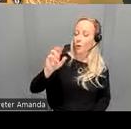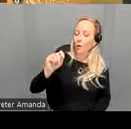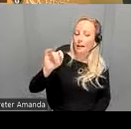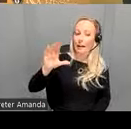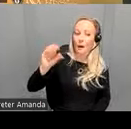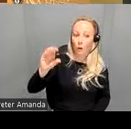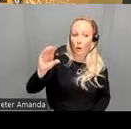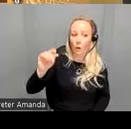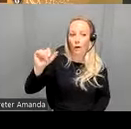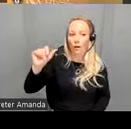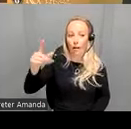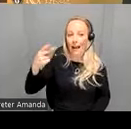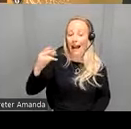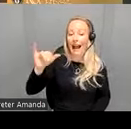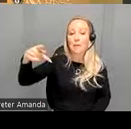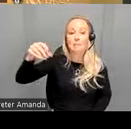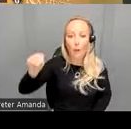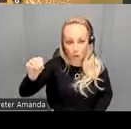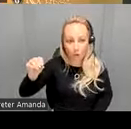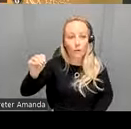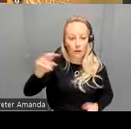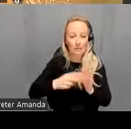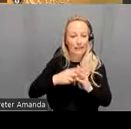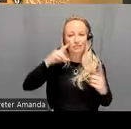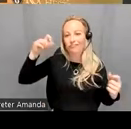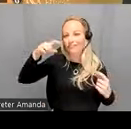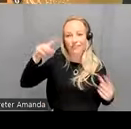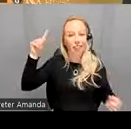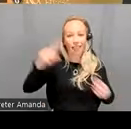that the cortical regions were talking to each other they were less connected to each other and